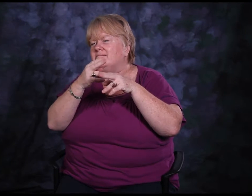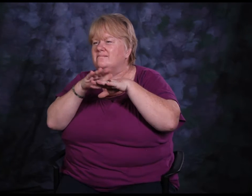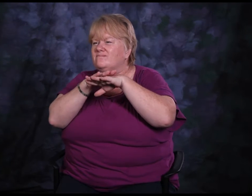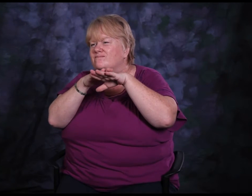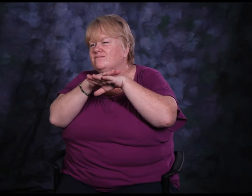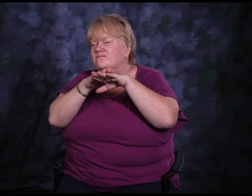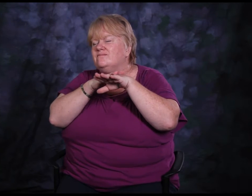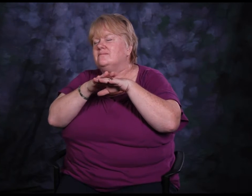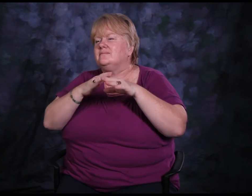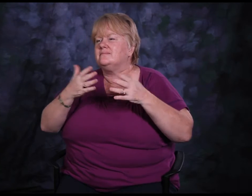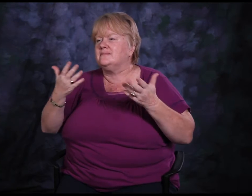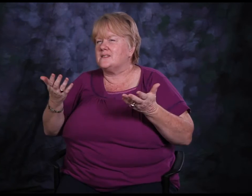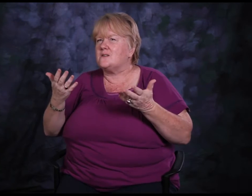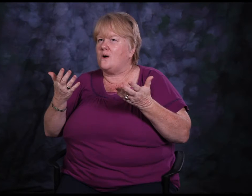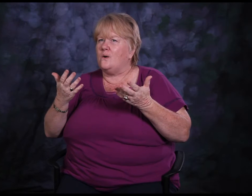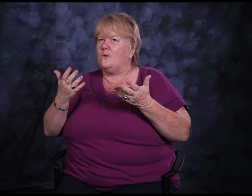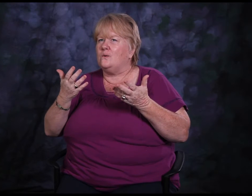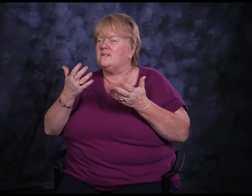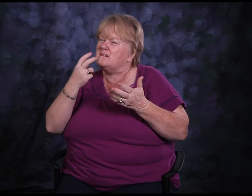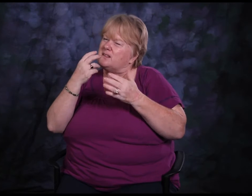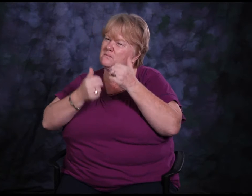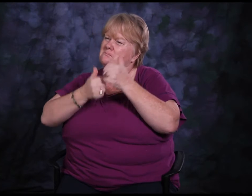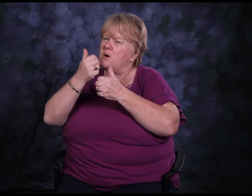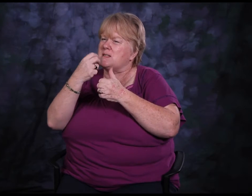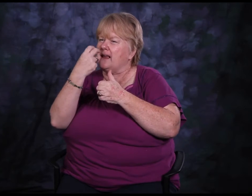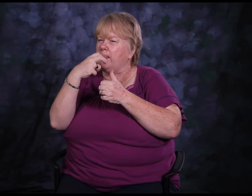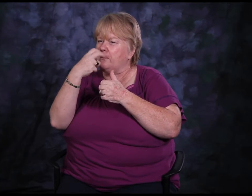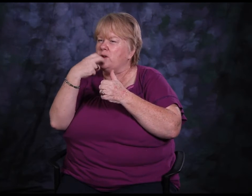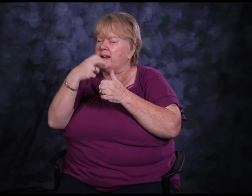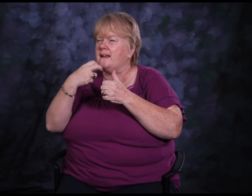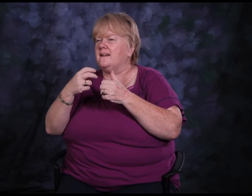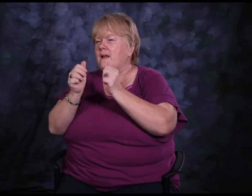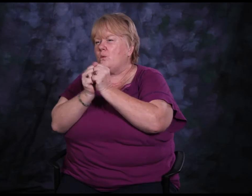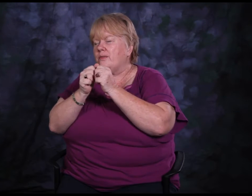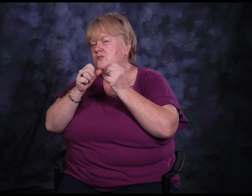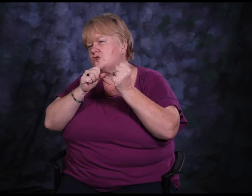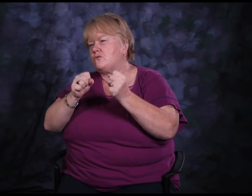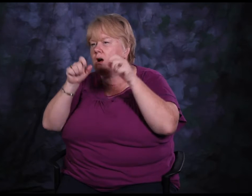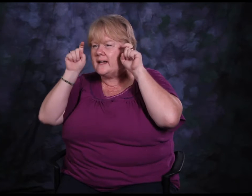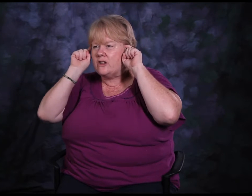He would just say a few words here and there- but I did grow up using speech,